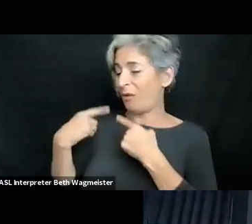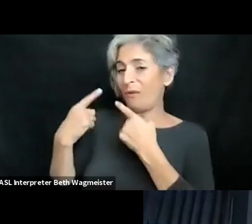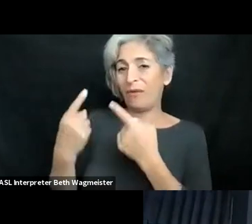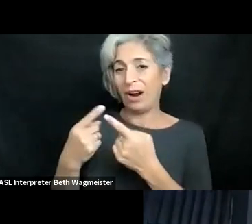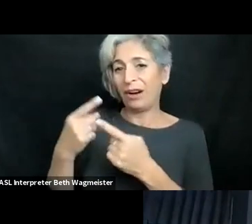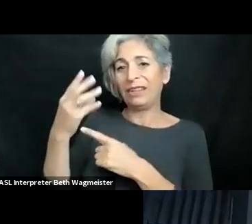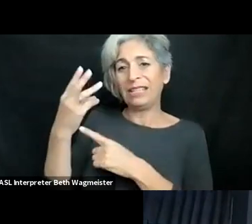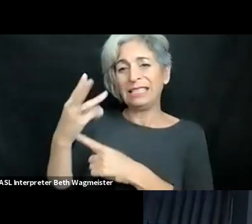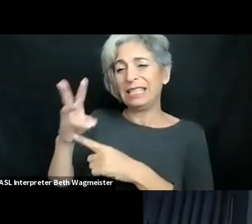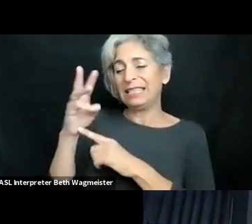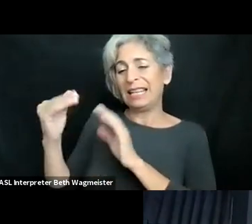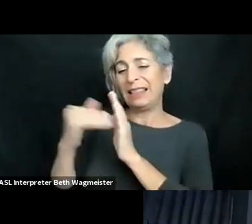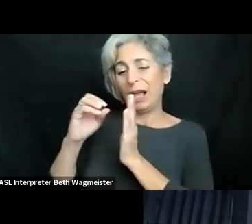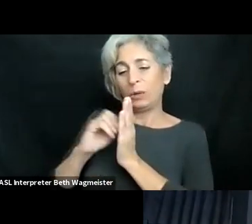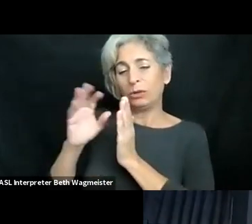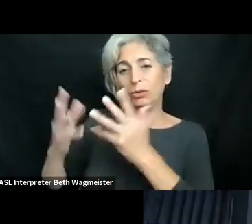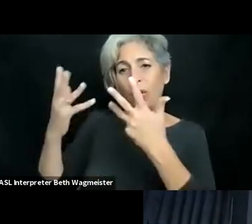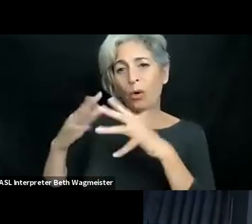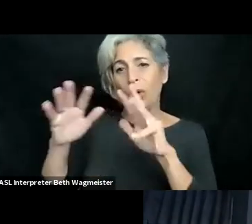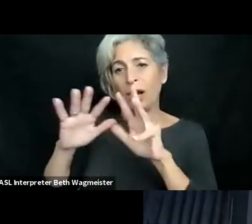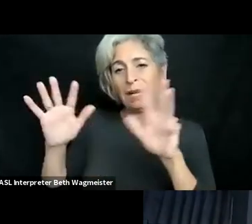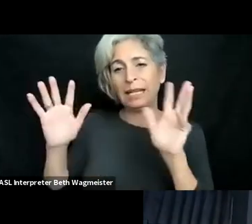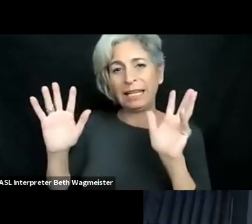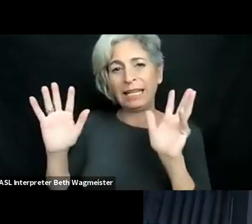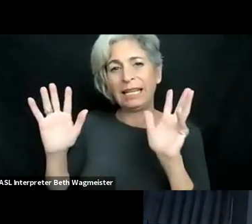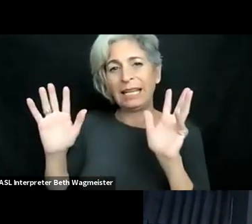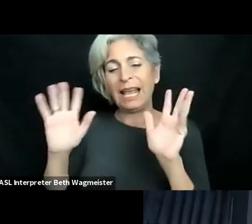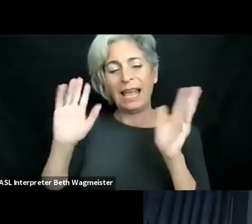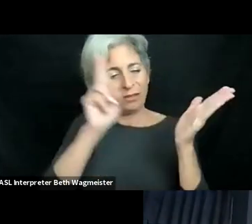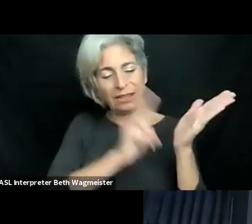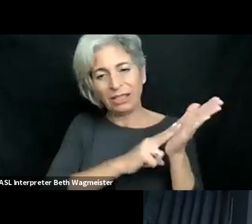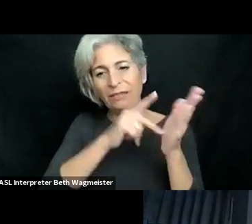approaches. It's only in Spanish, I'm afraid, but we're very proud